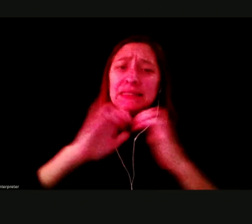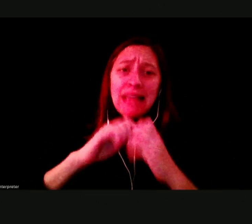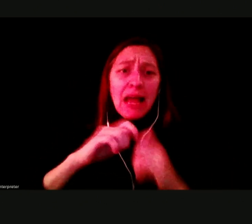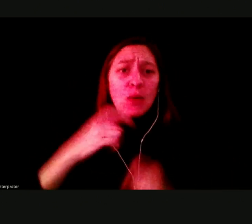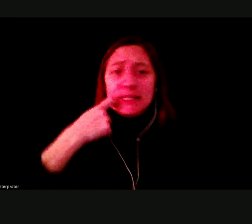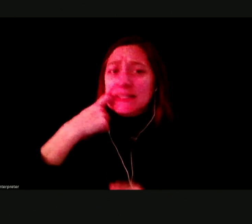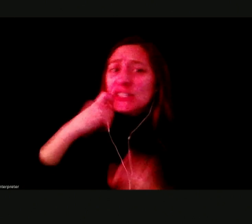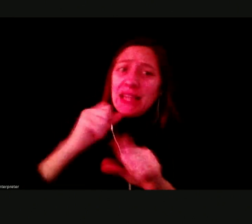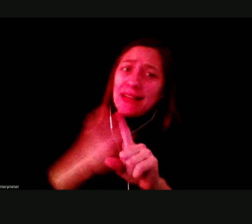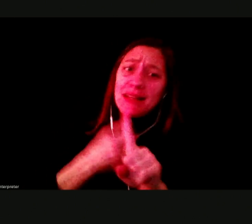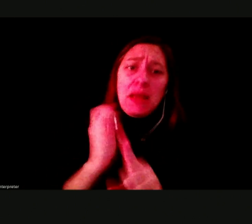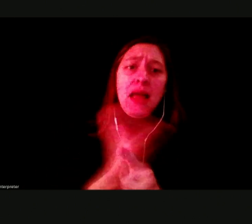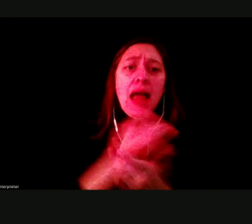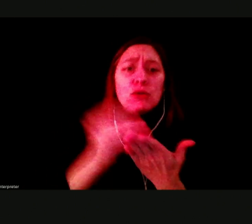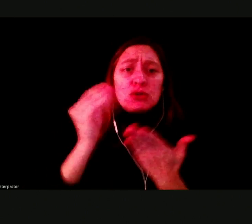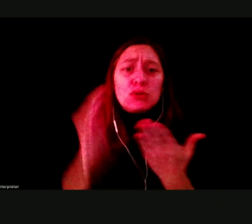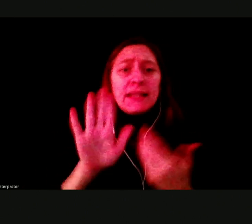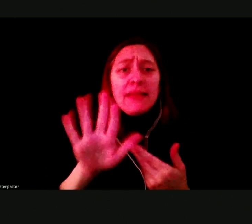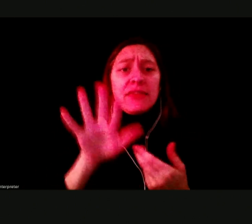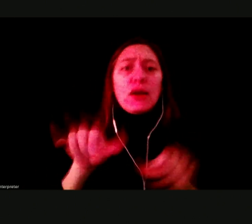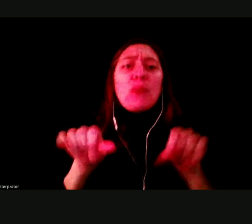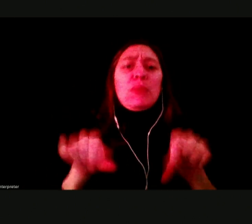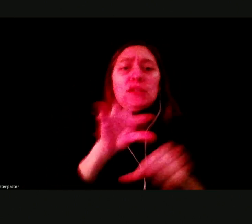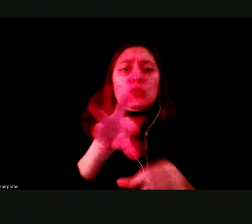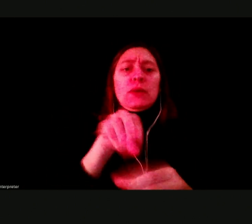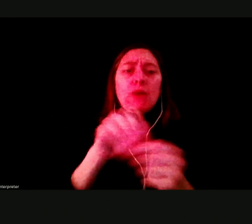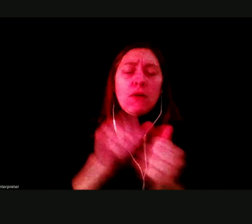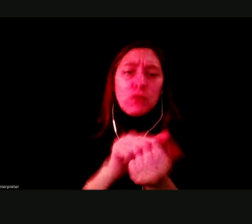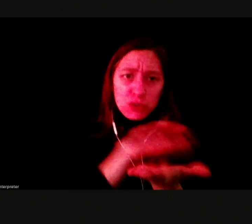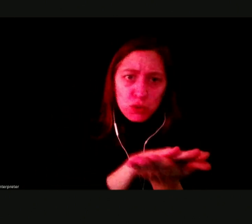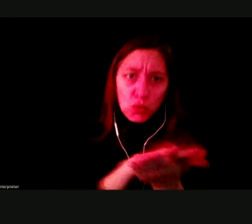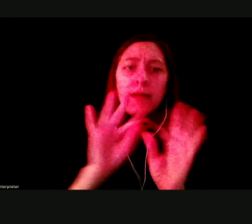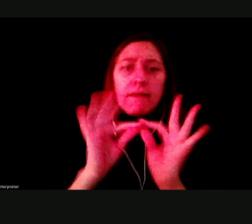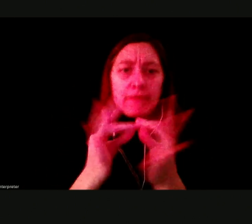ABILITY TO ENGAGE IN SCHOOLS AND WITH FAMILY AND FRIENDS.